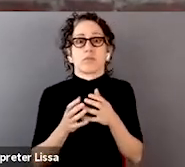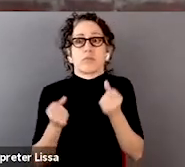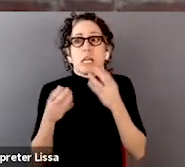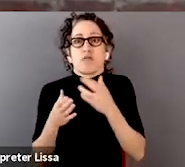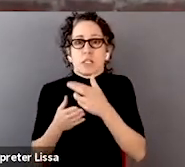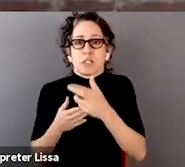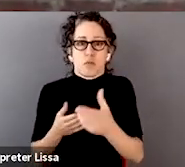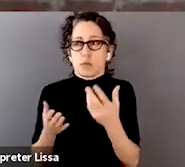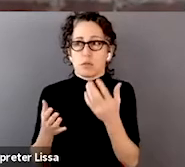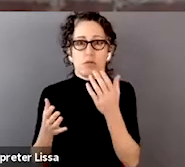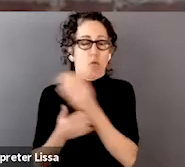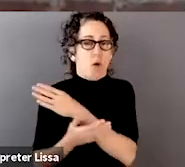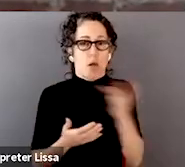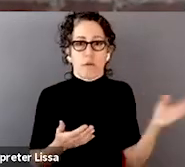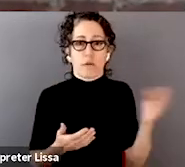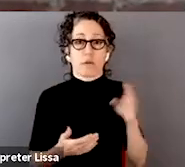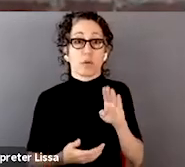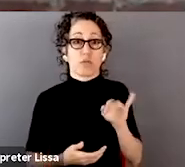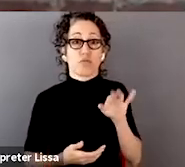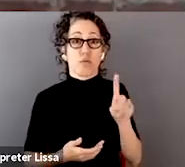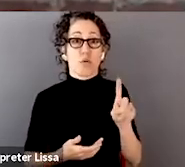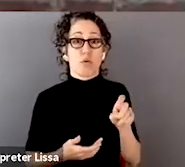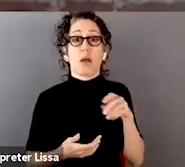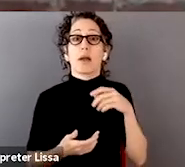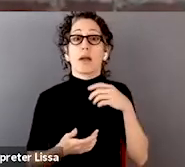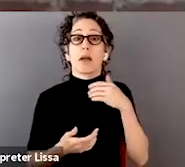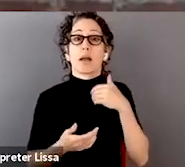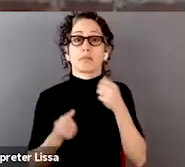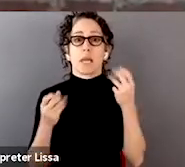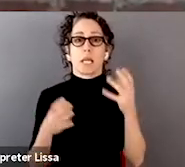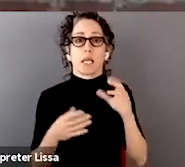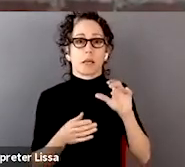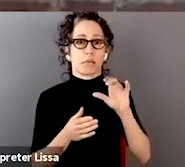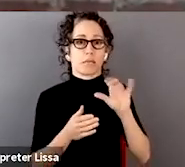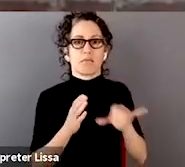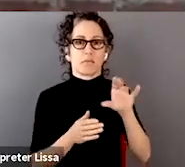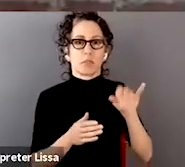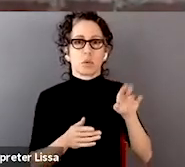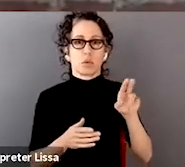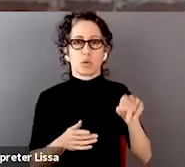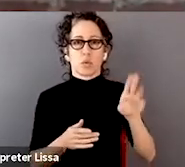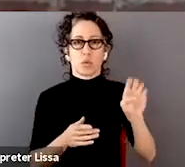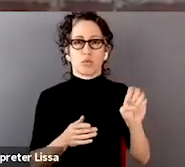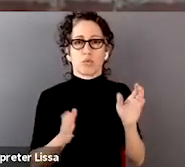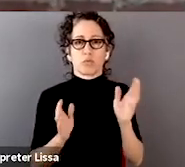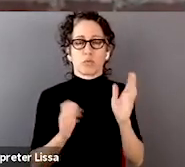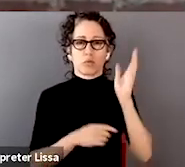for example, the Broad has a bunch of talks on YouTube, and so if some of those talks are very interesting